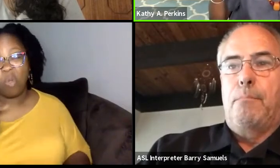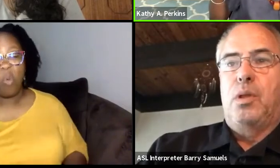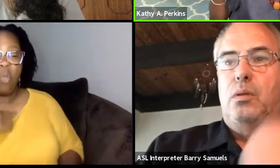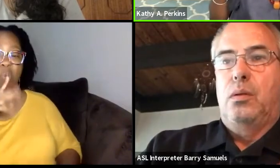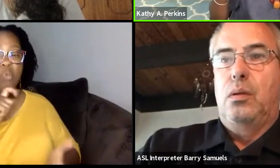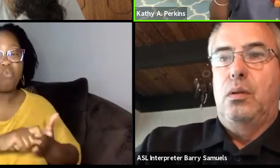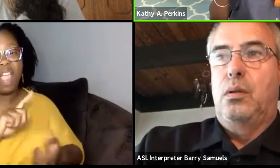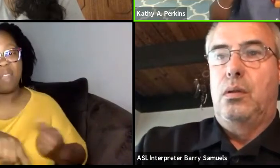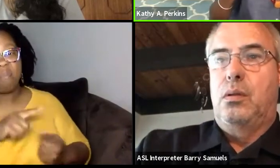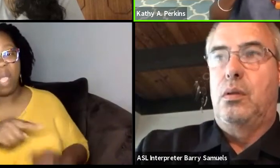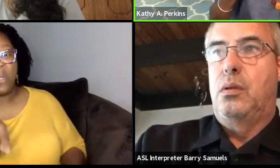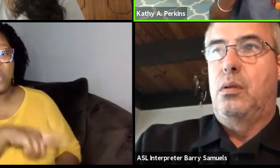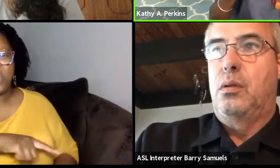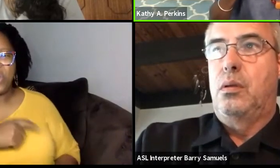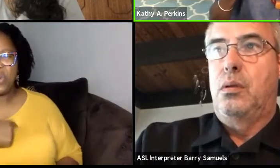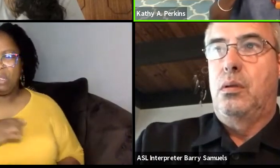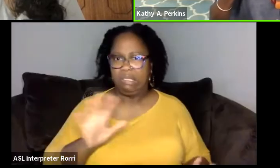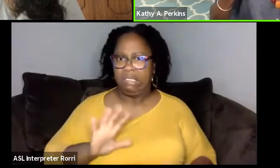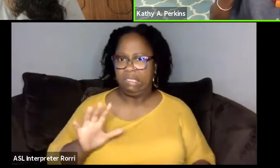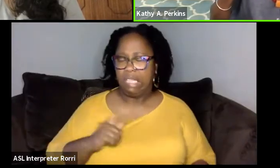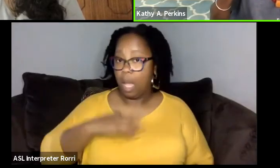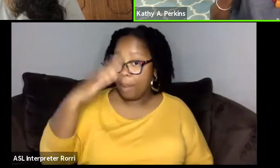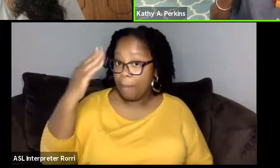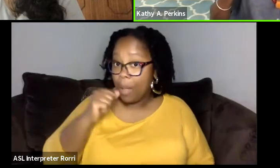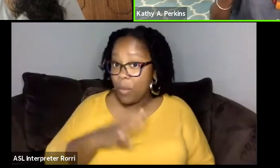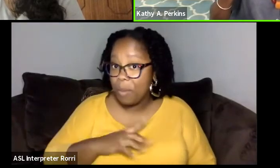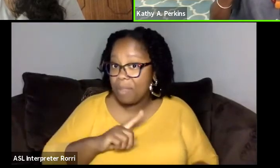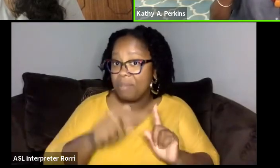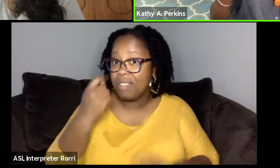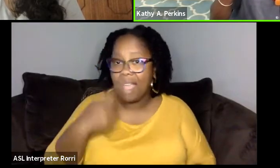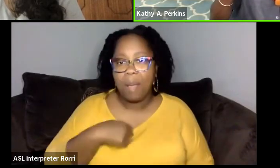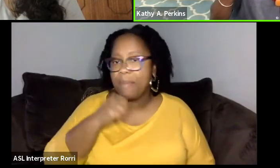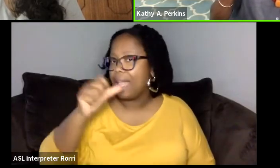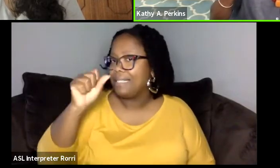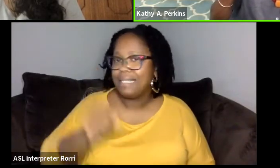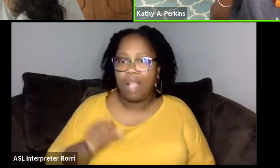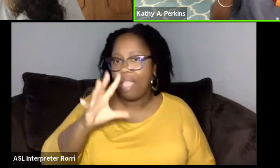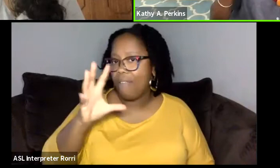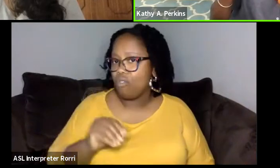And so, even though I'm a black woman, I'm not a South African woman. And so my concern was,